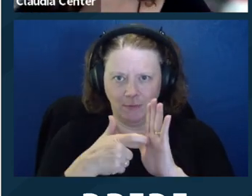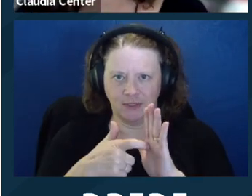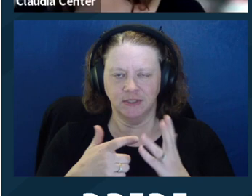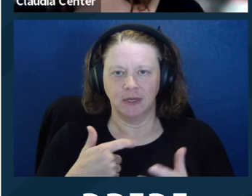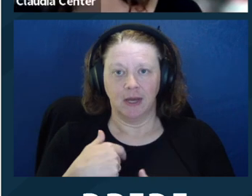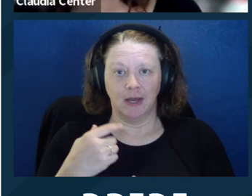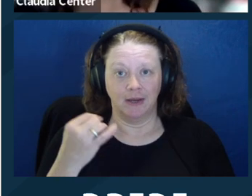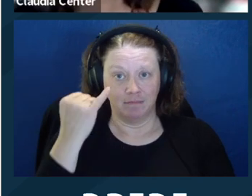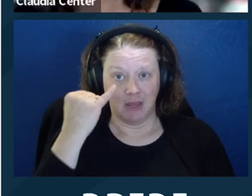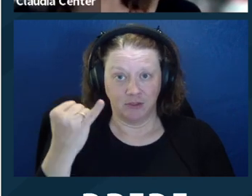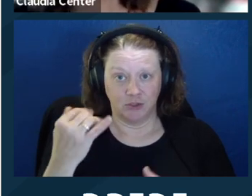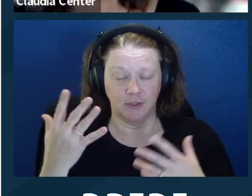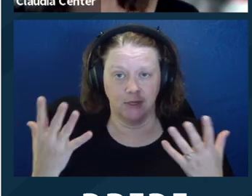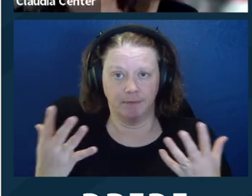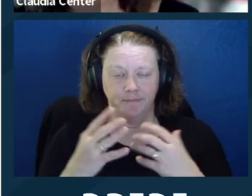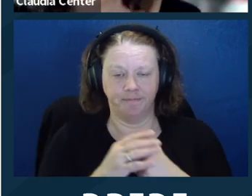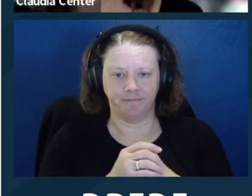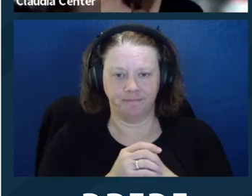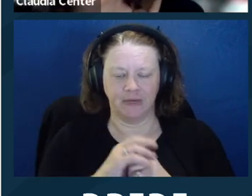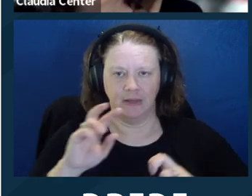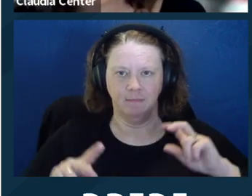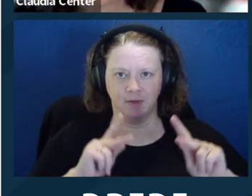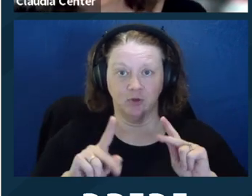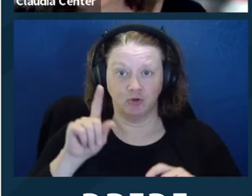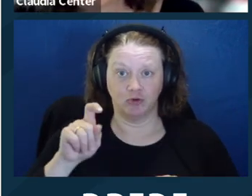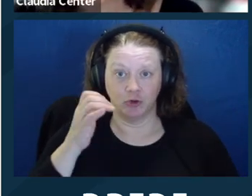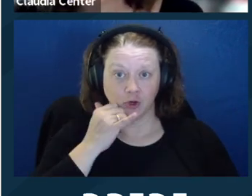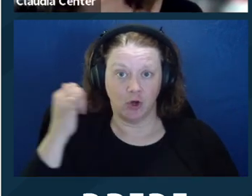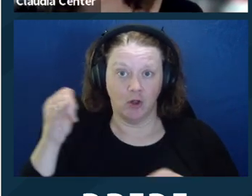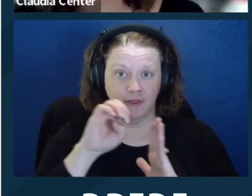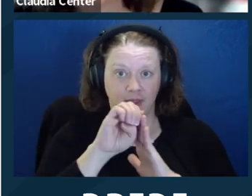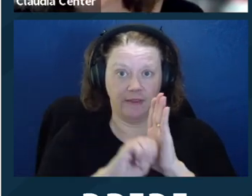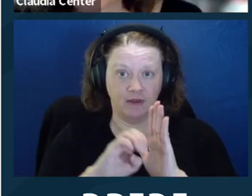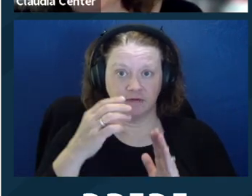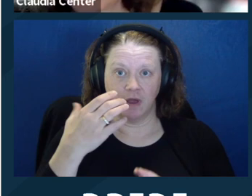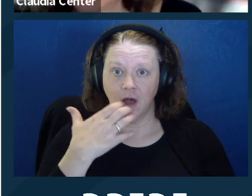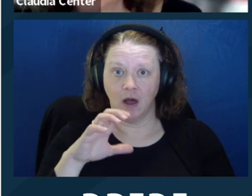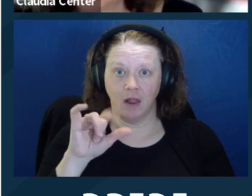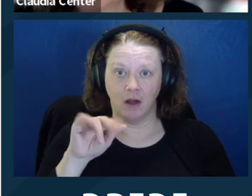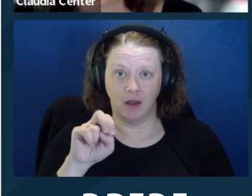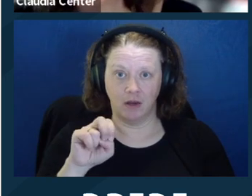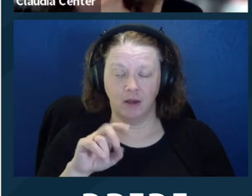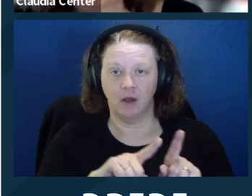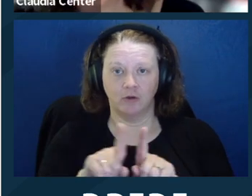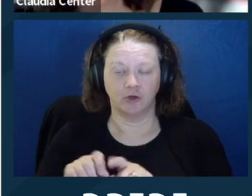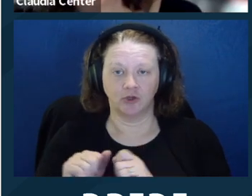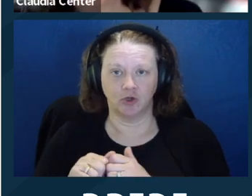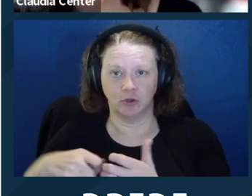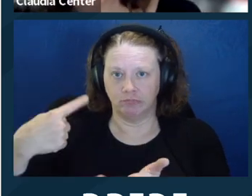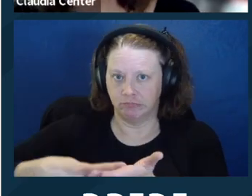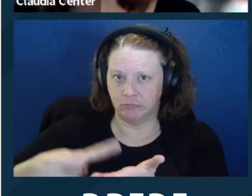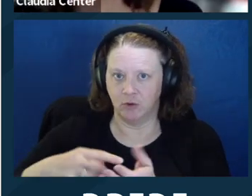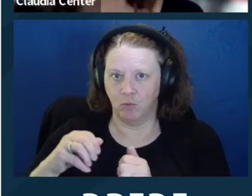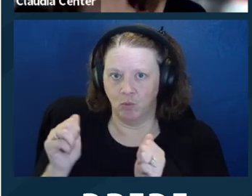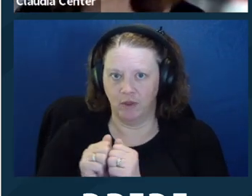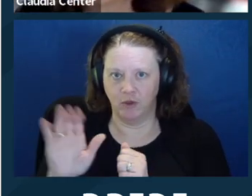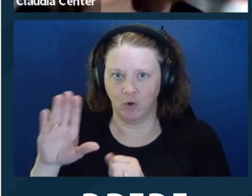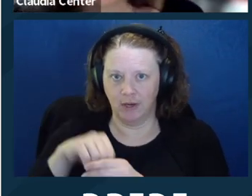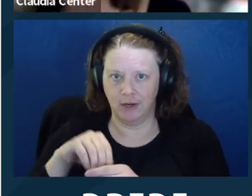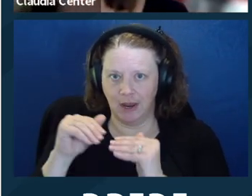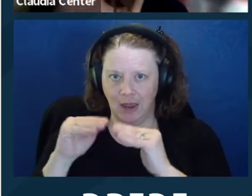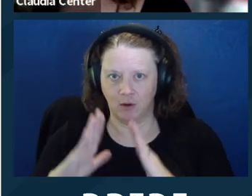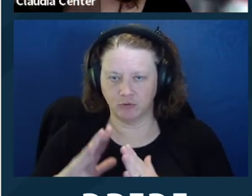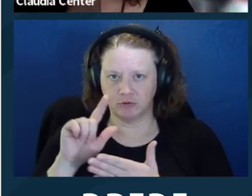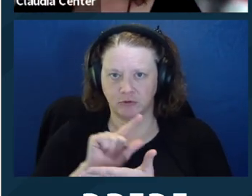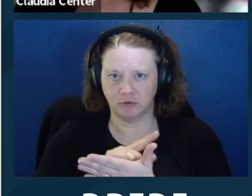these competing requirements. And I imagine that people should call the ethics hot line.